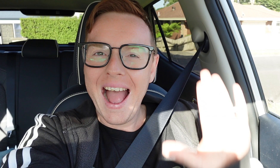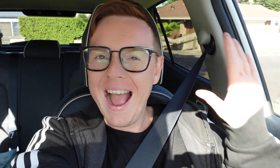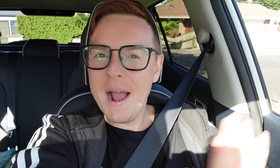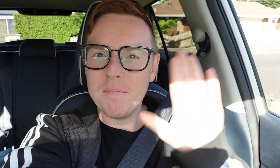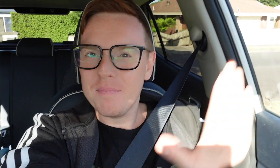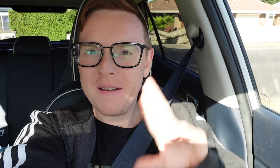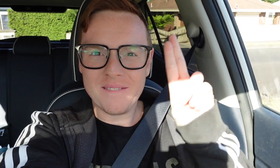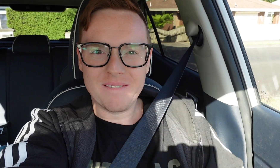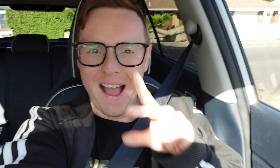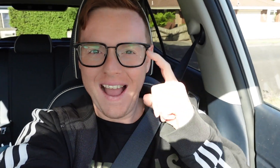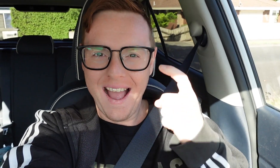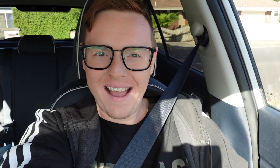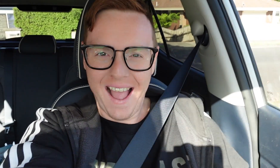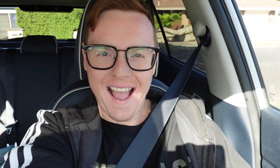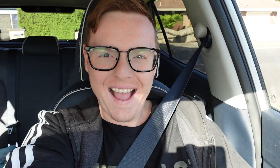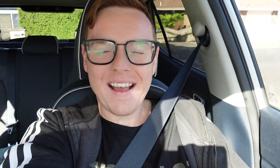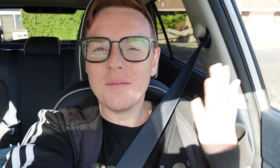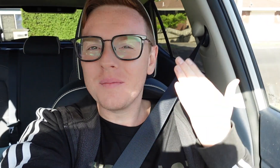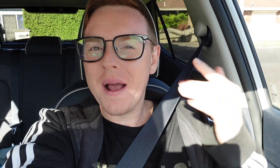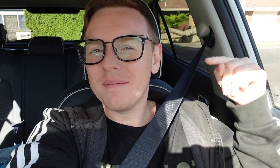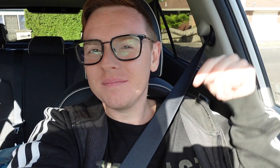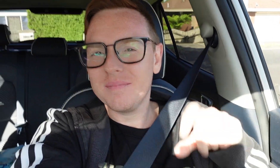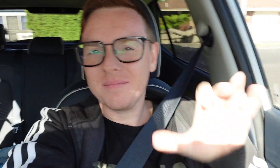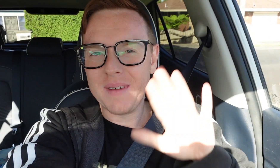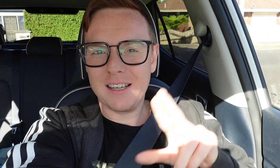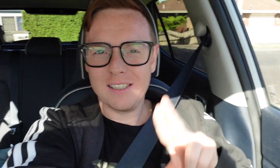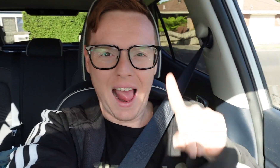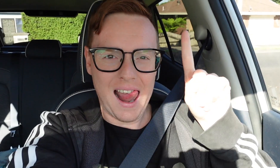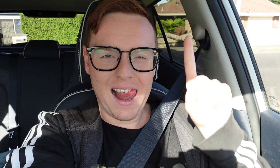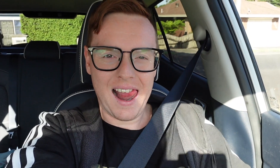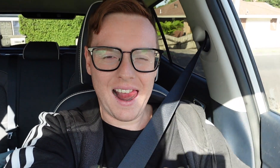Happy Friday! Welcome back to my channel.